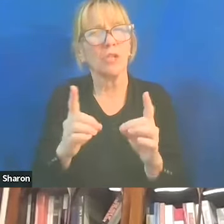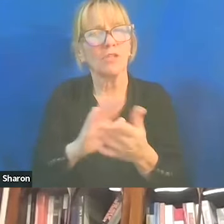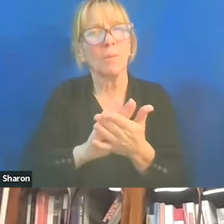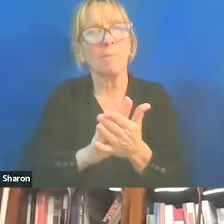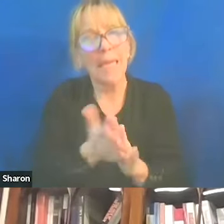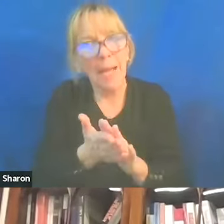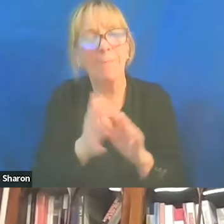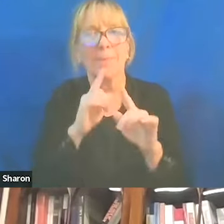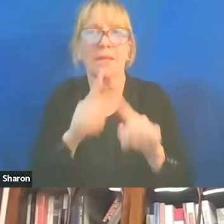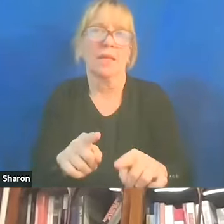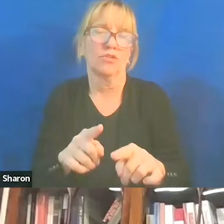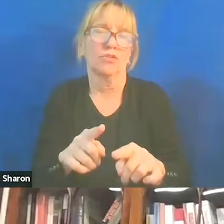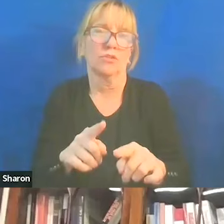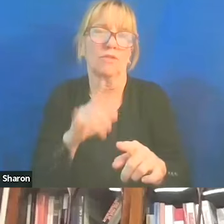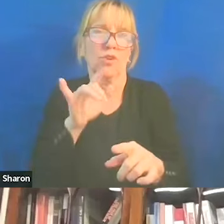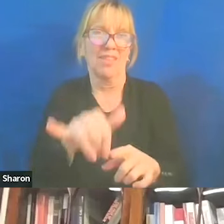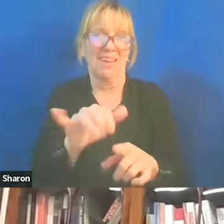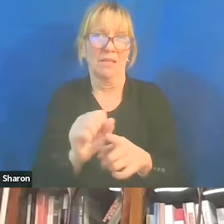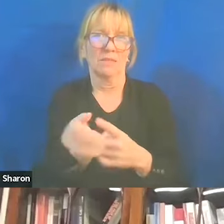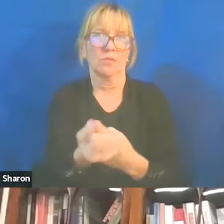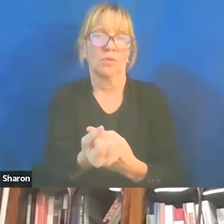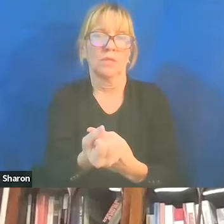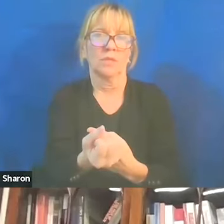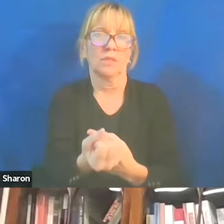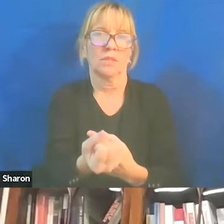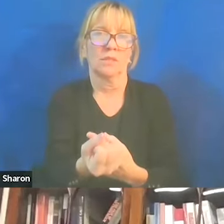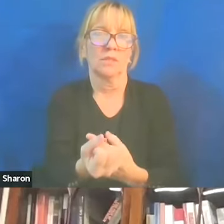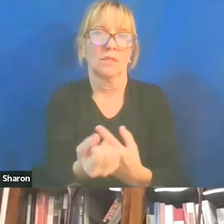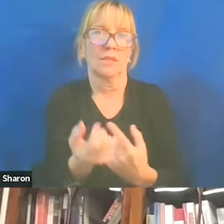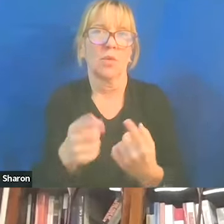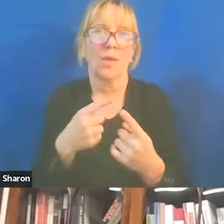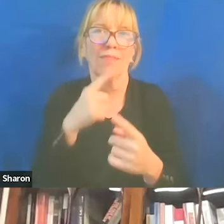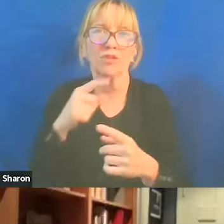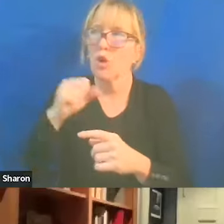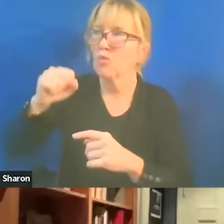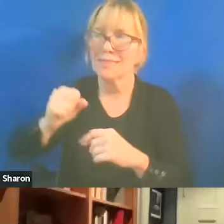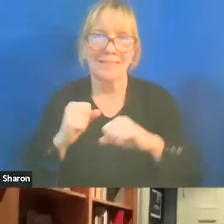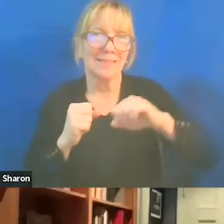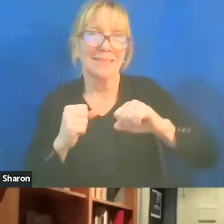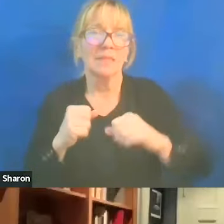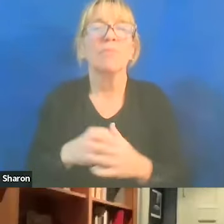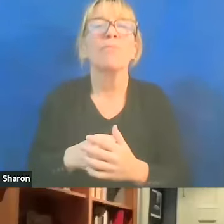in a situation like that that's so resistant to it? Yeah, it's a great question.